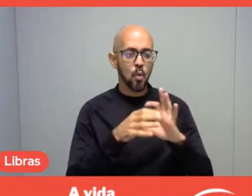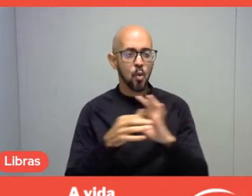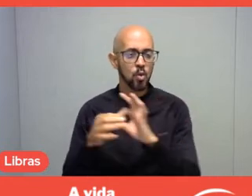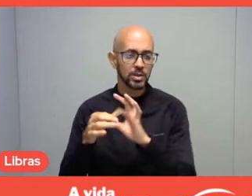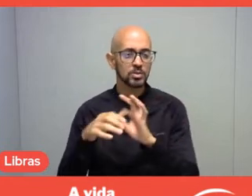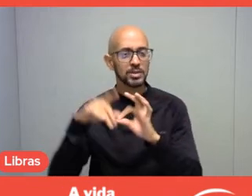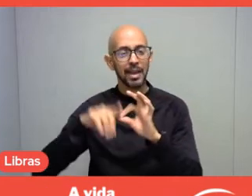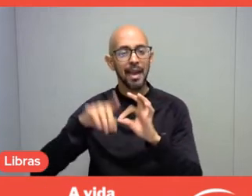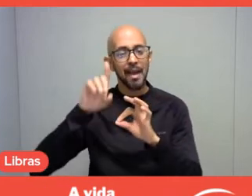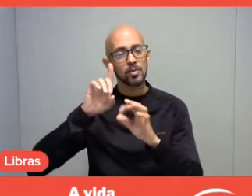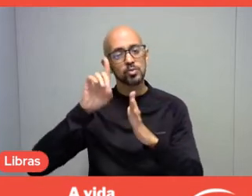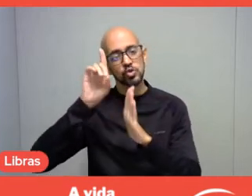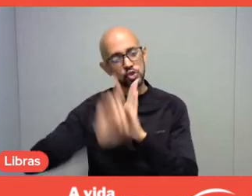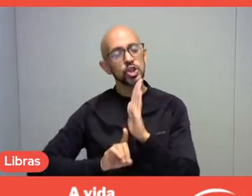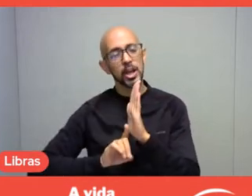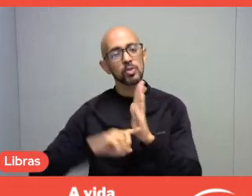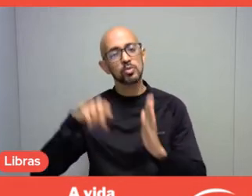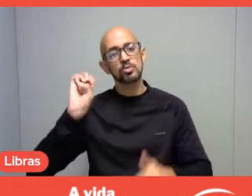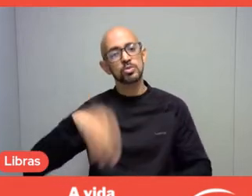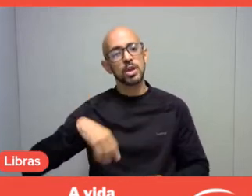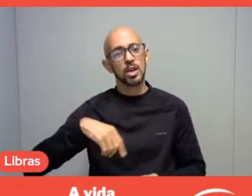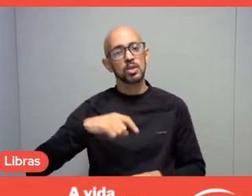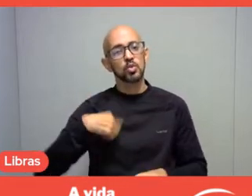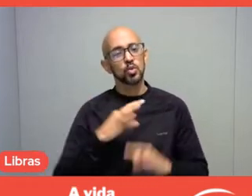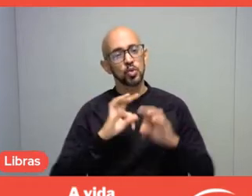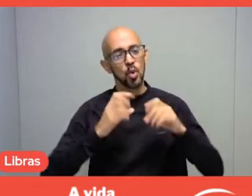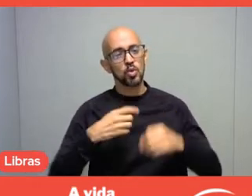We all should have access to it, but there are barriers.